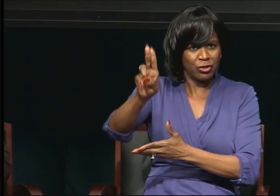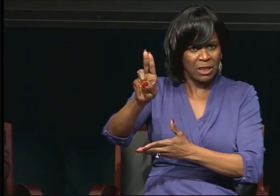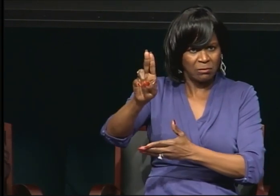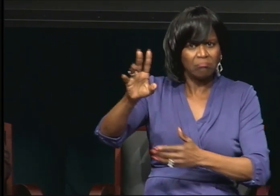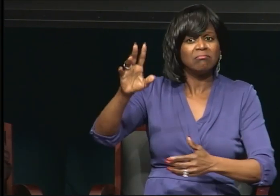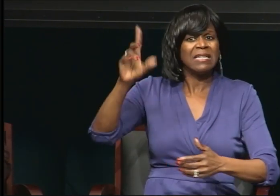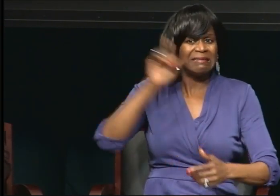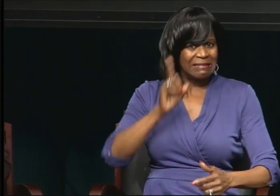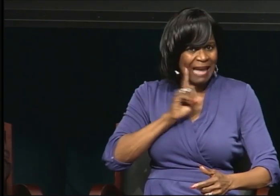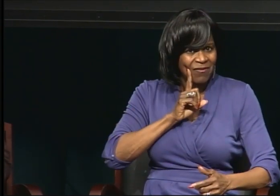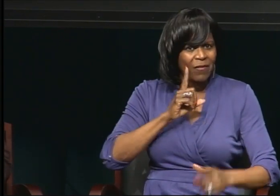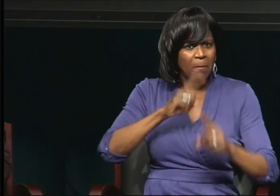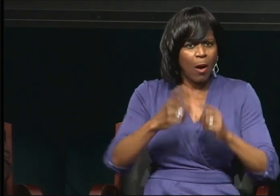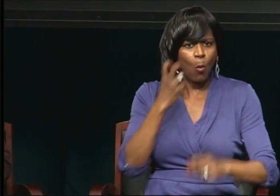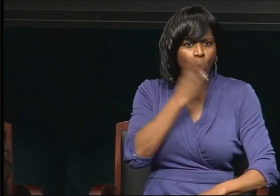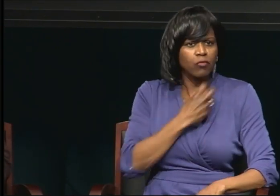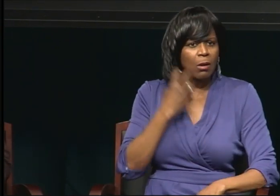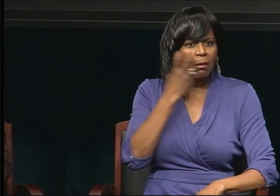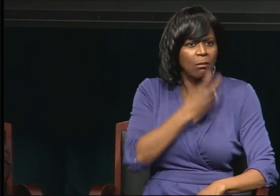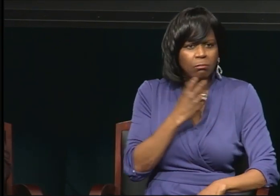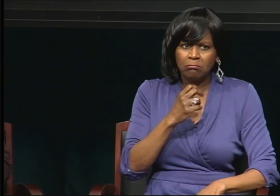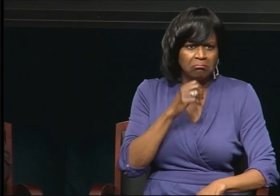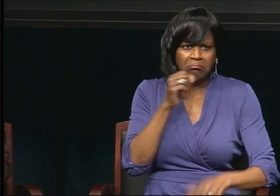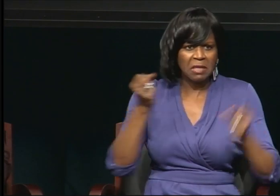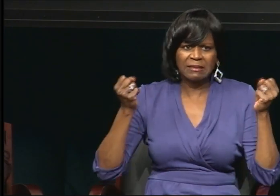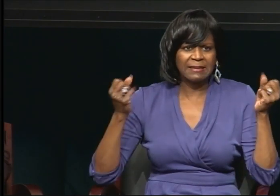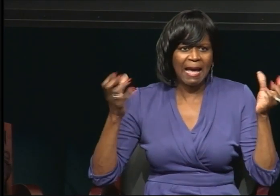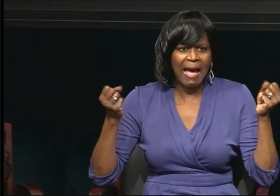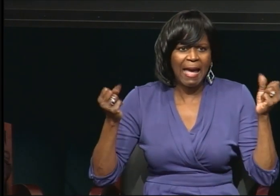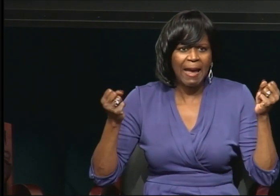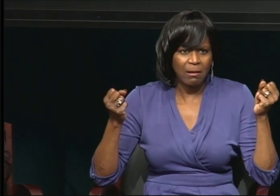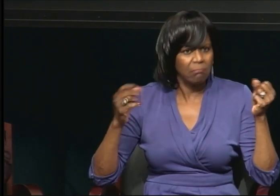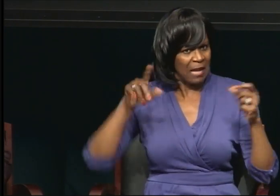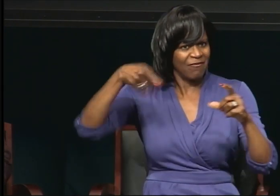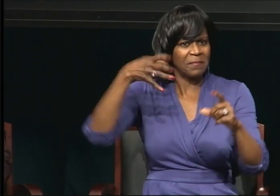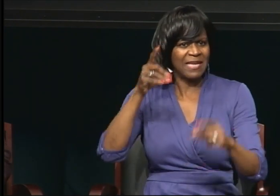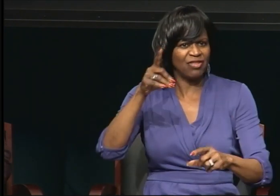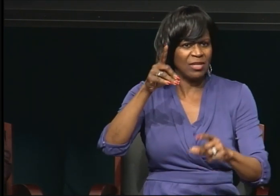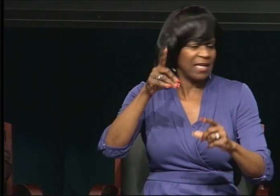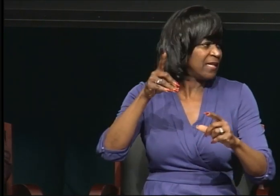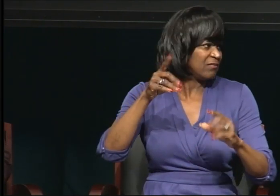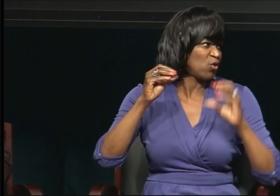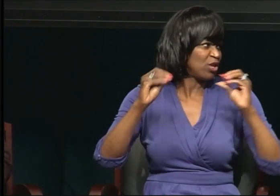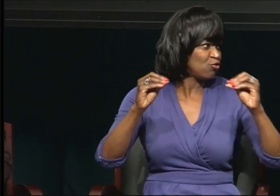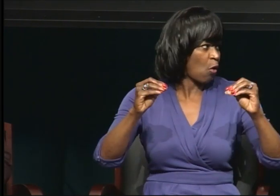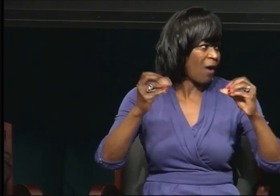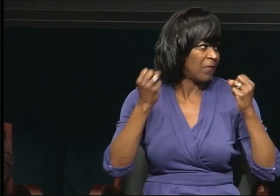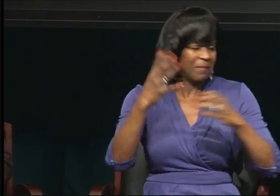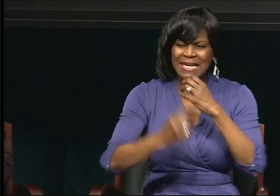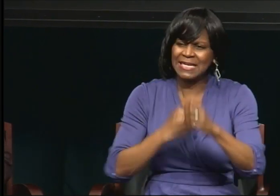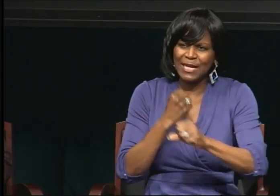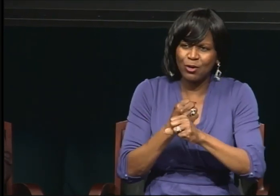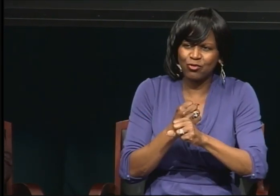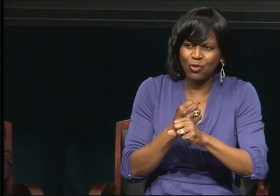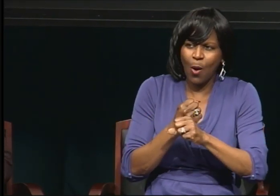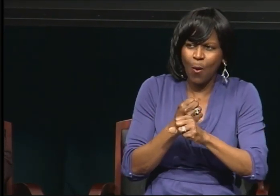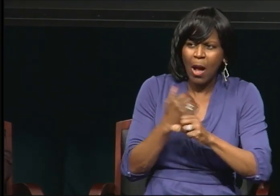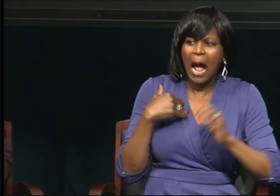He has a PhD. And he taught for many, many years. So I hope that there are more than we know of out in the community.